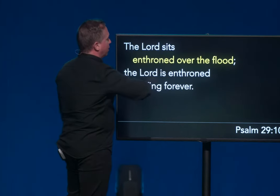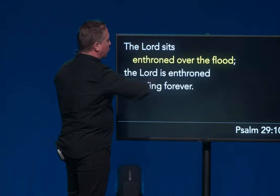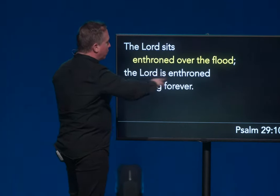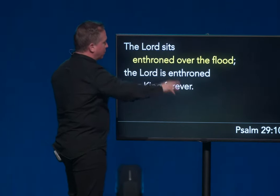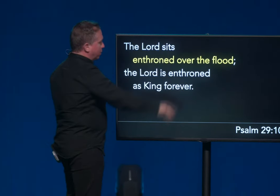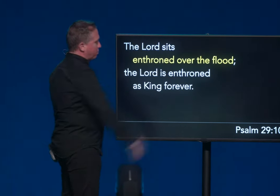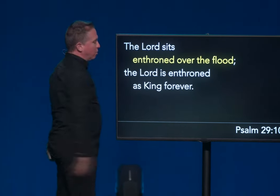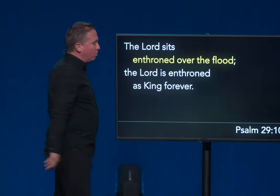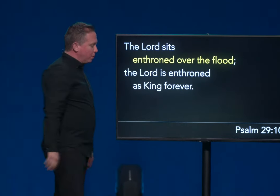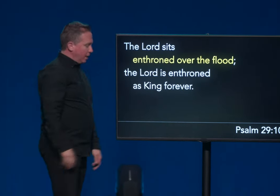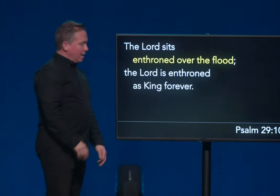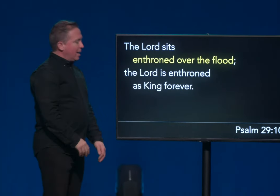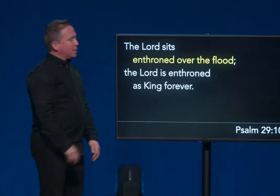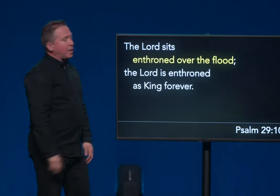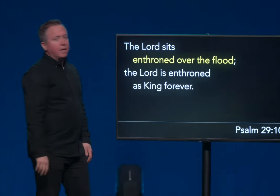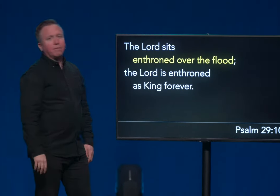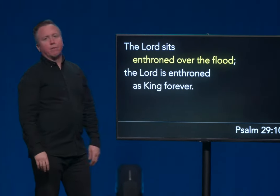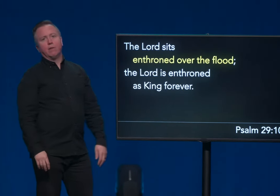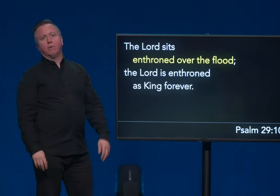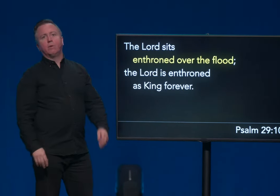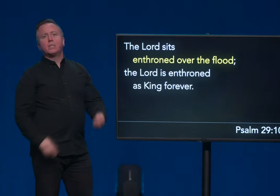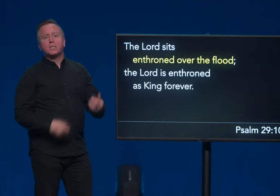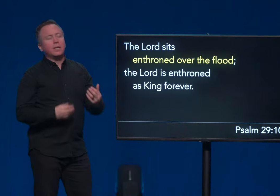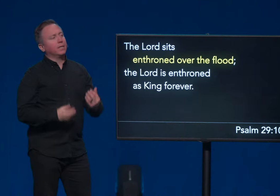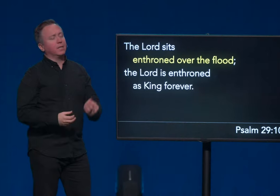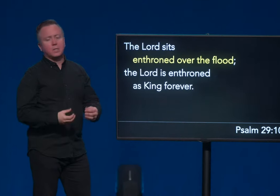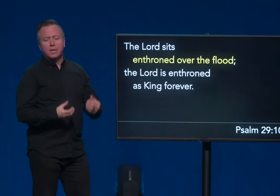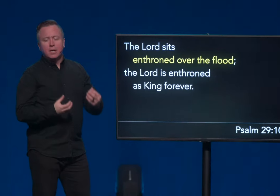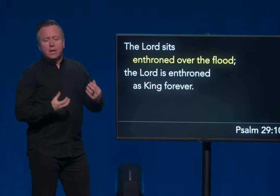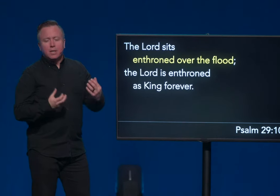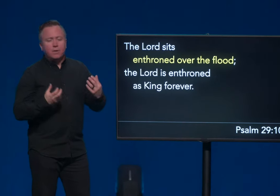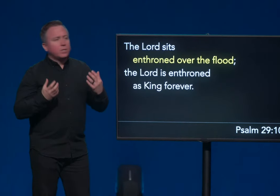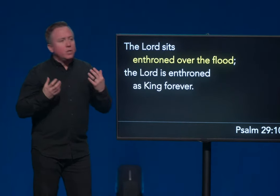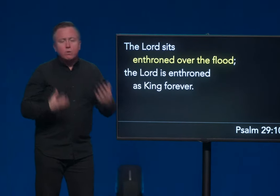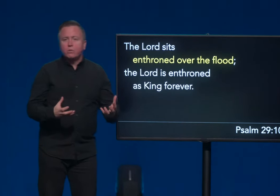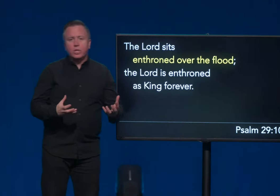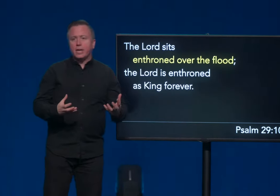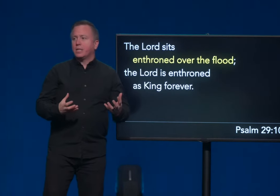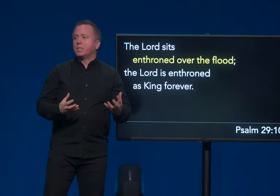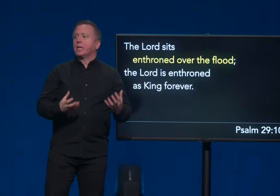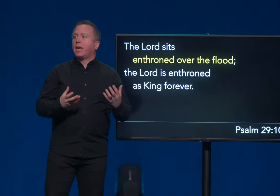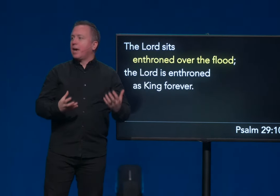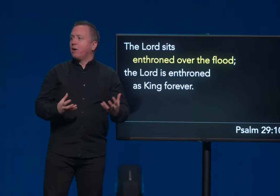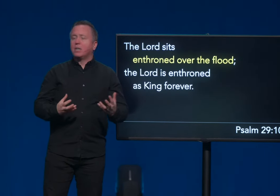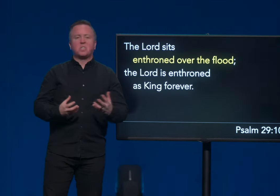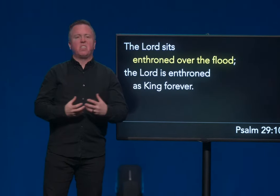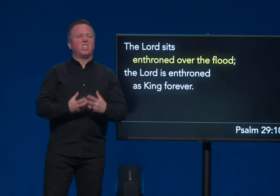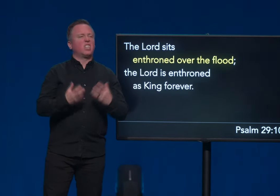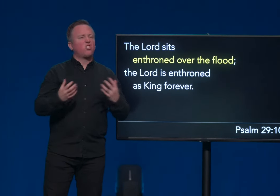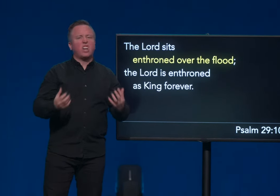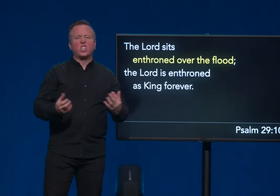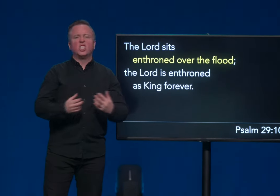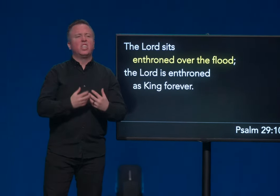The Lord is enthroned as king forever. What is this telling us? There is no chance that chaos, that destruction,